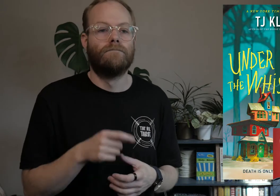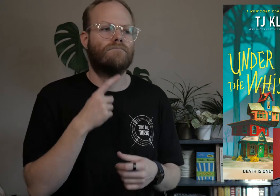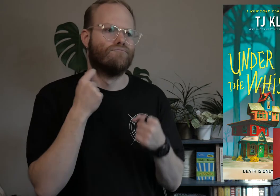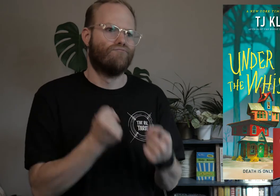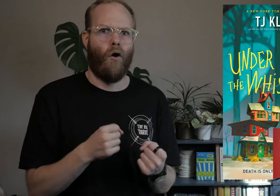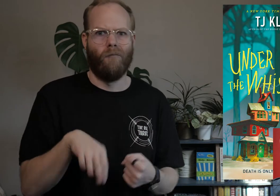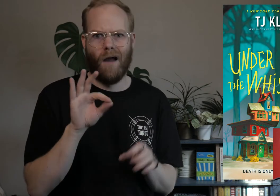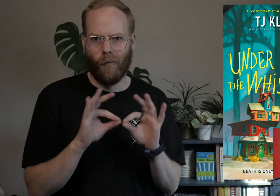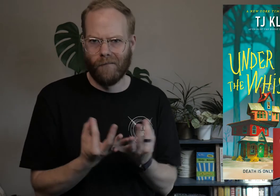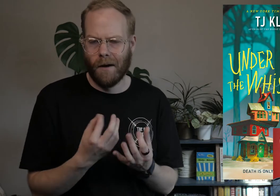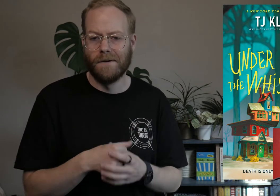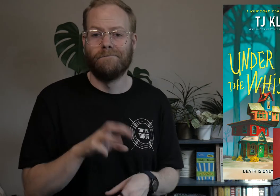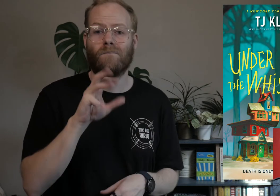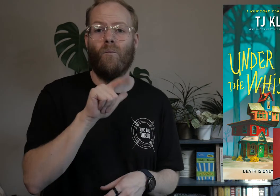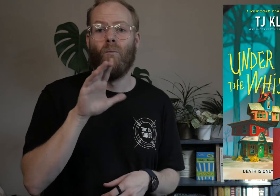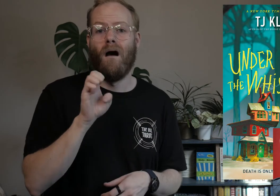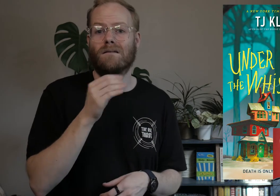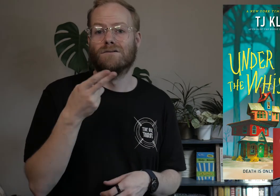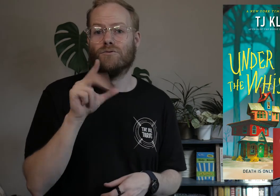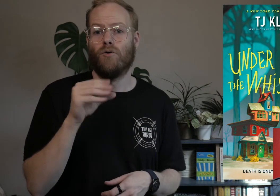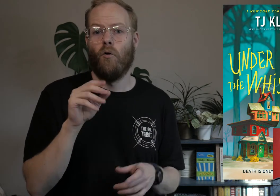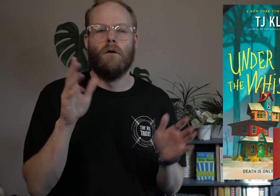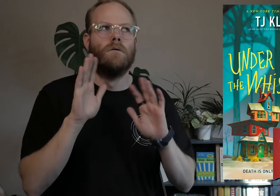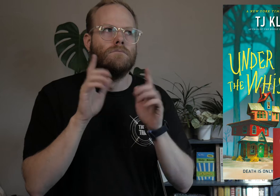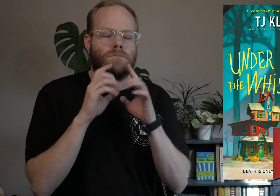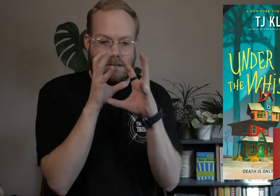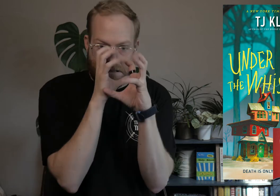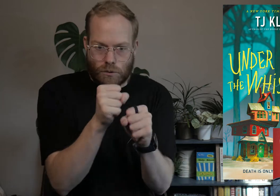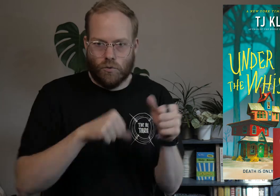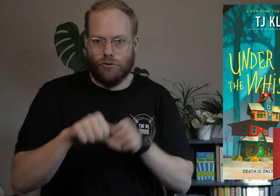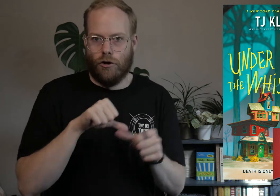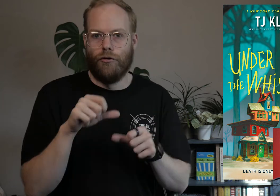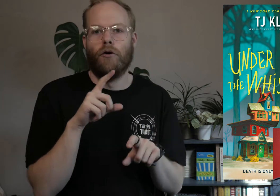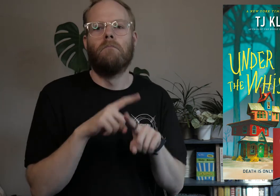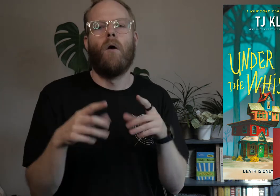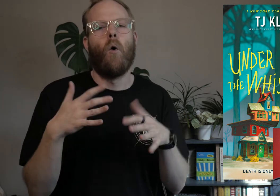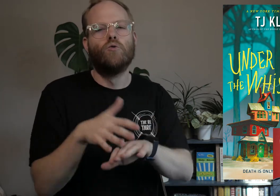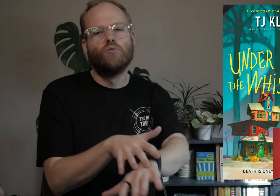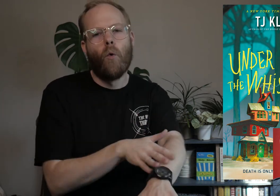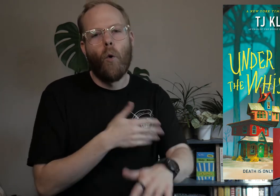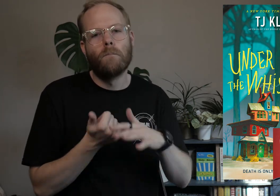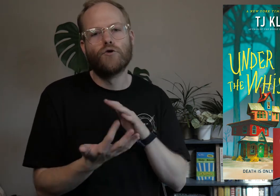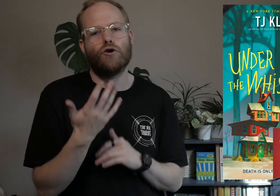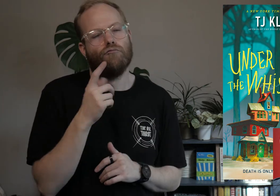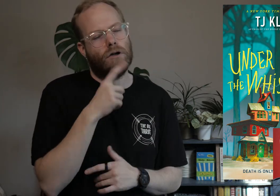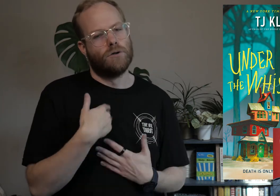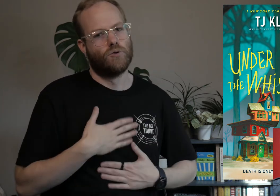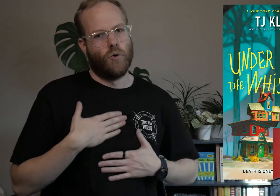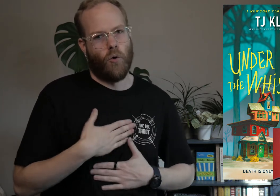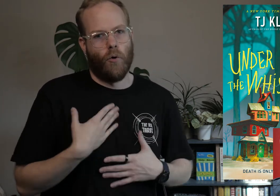There’s strong found family, Wallace and Hugo are so into each other, but it’s a very slow burn which I enjoyed.